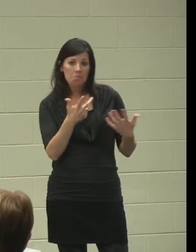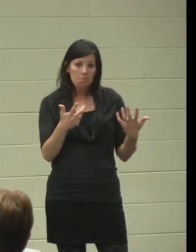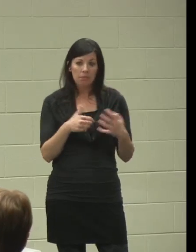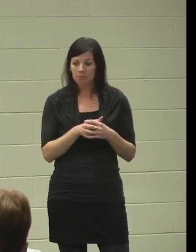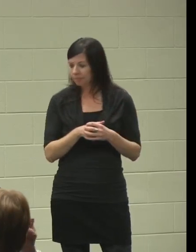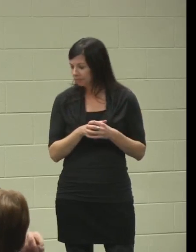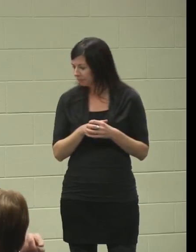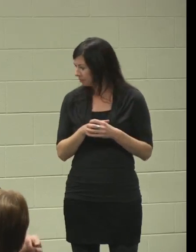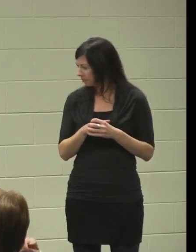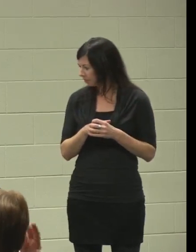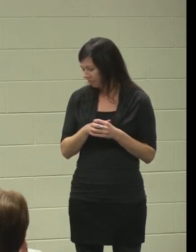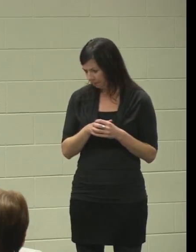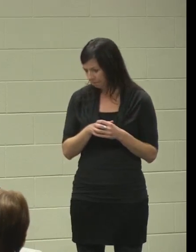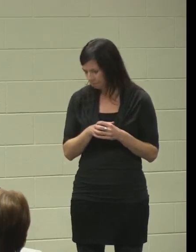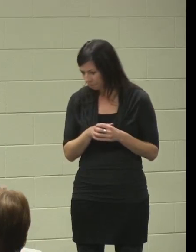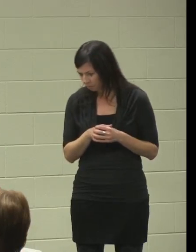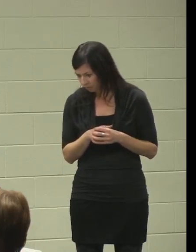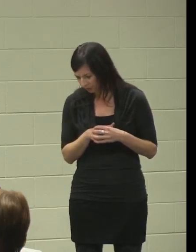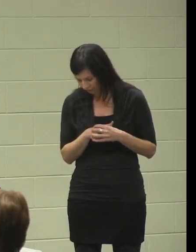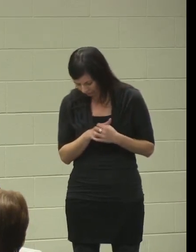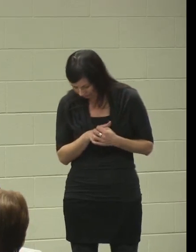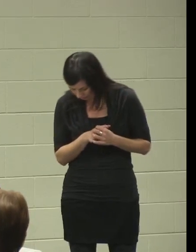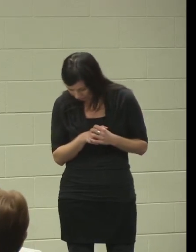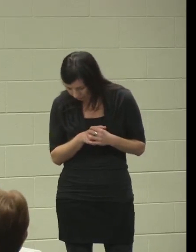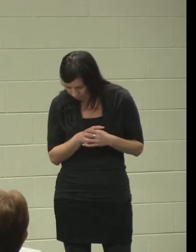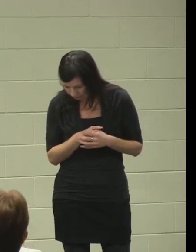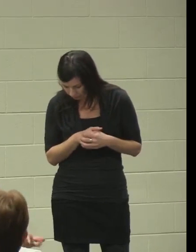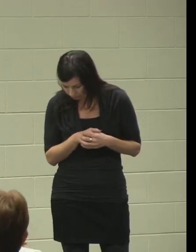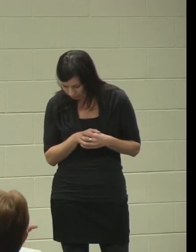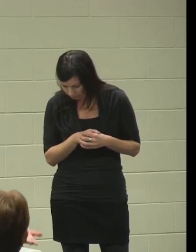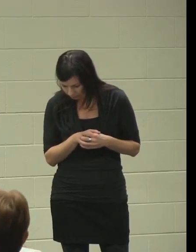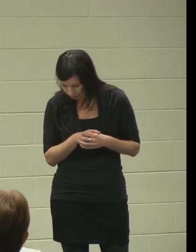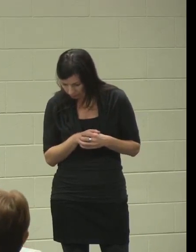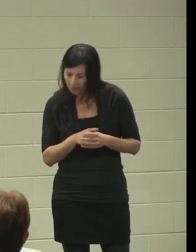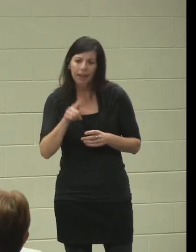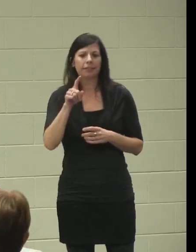"That I should've done well at Safeway